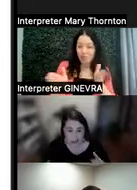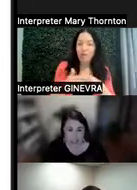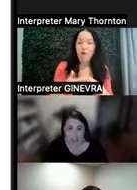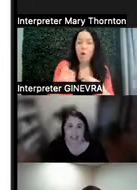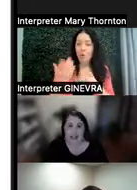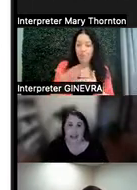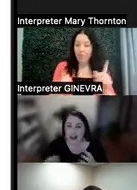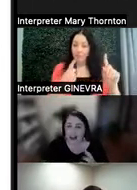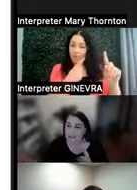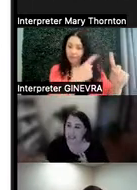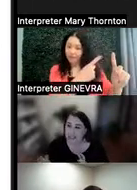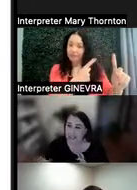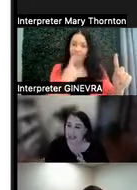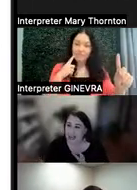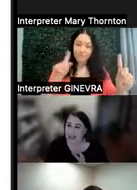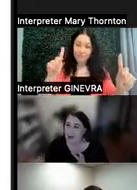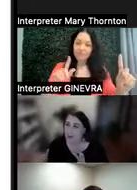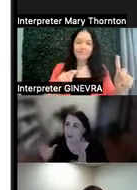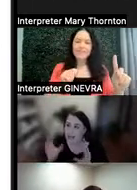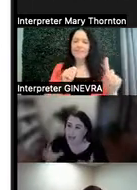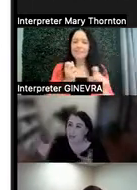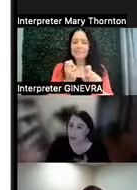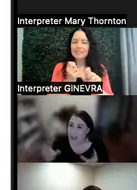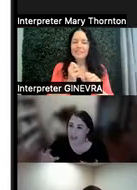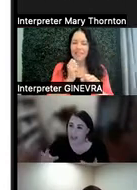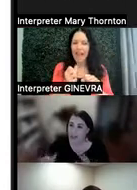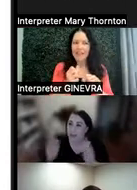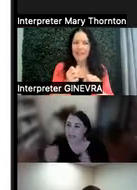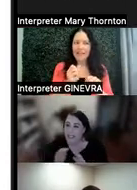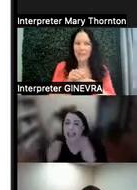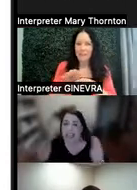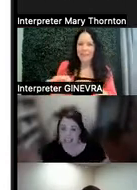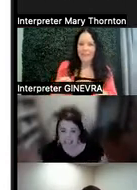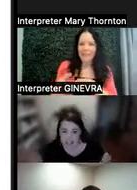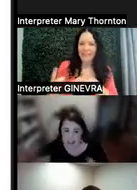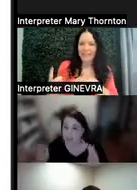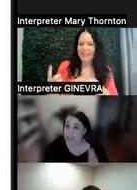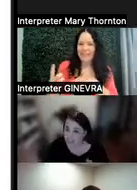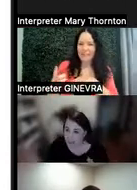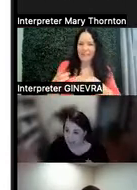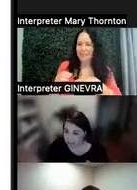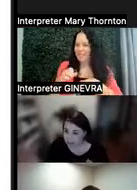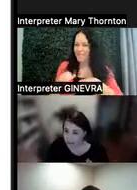is not making any one thing completely inaccessible to somebody else.